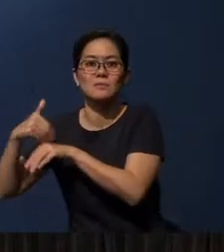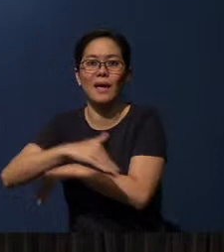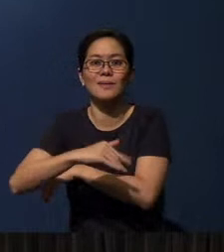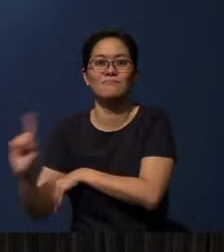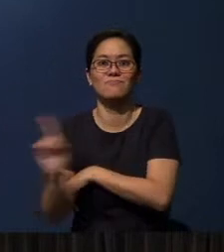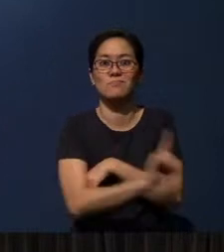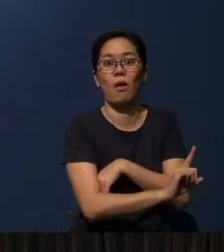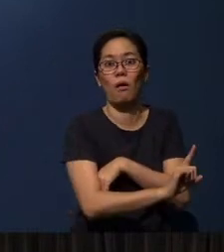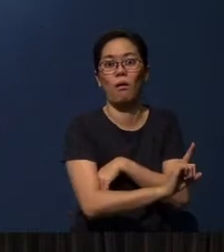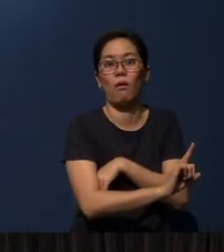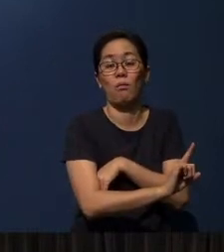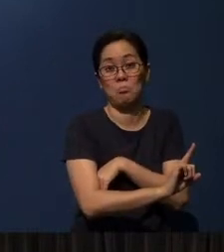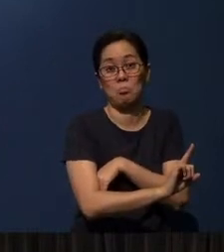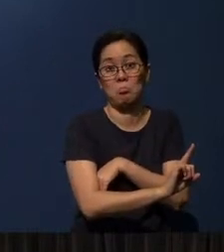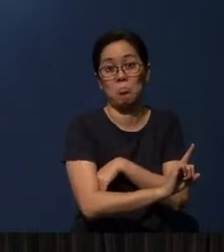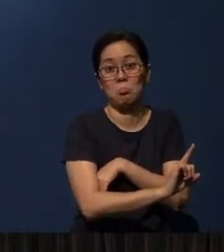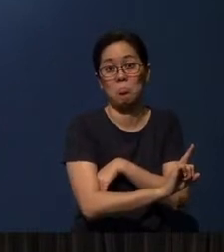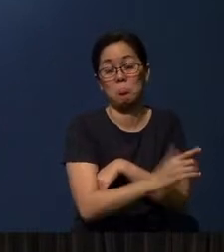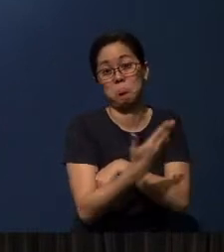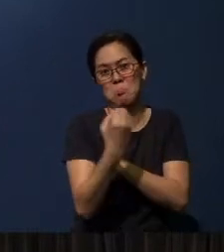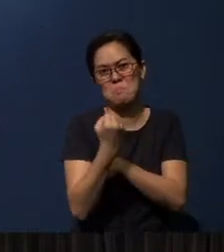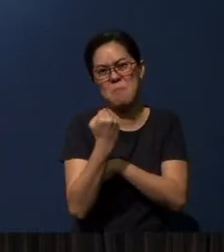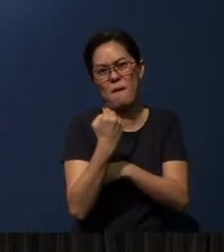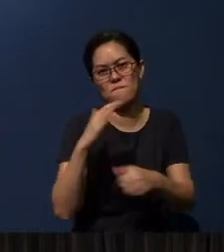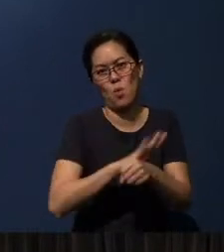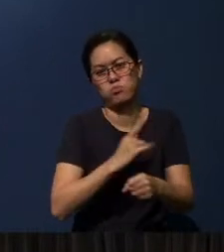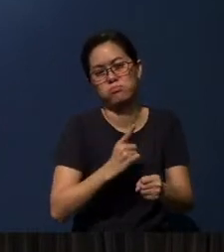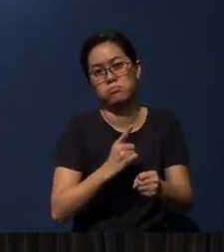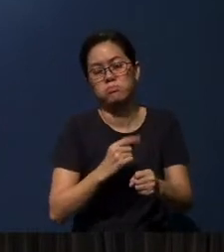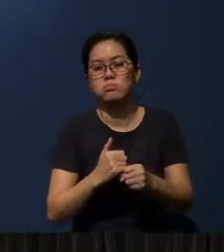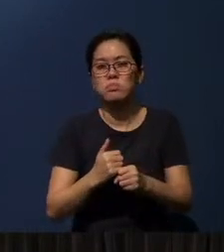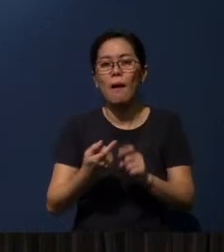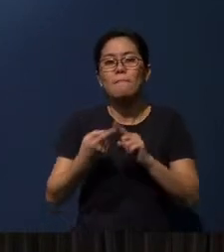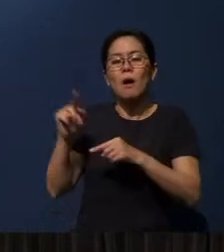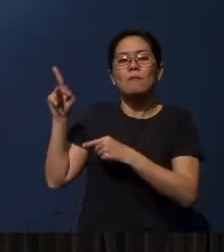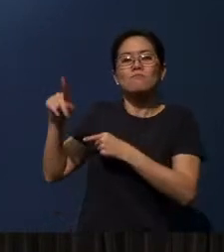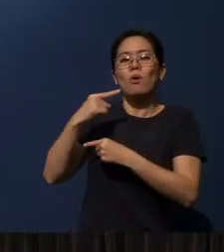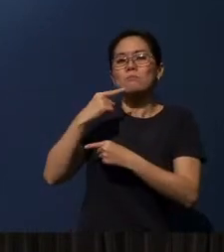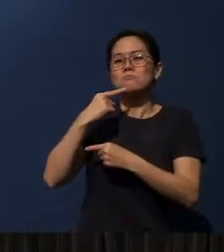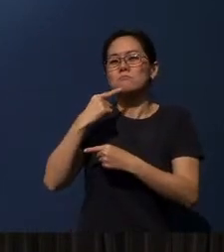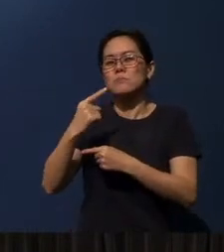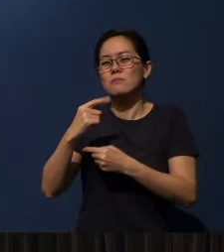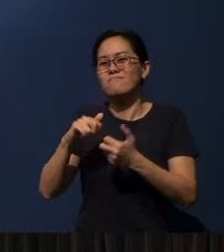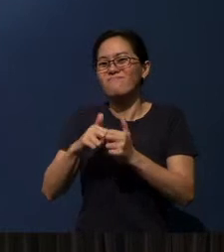And this is very powerful. But then Paul also addresses a problem.